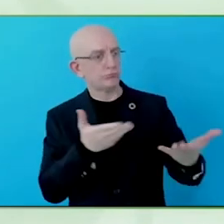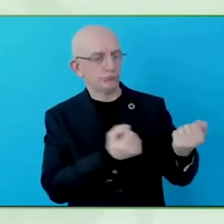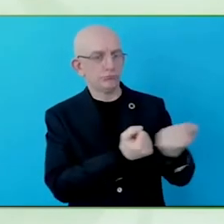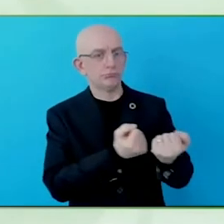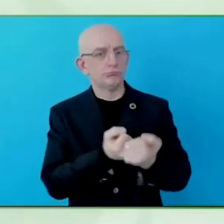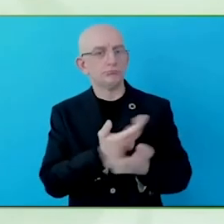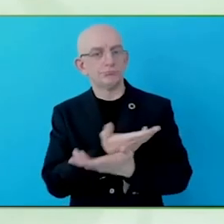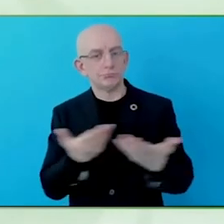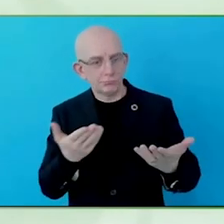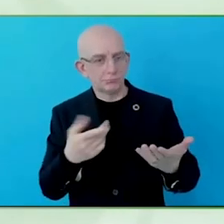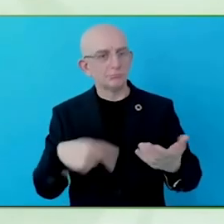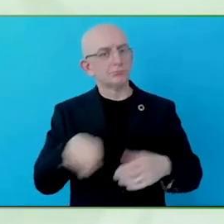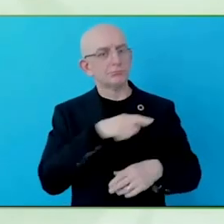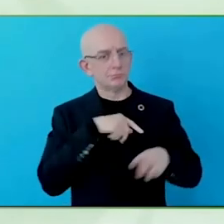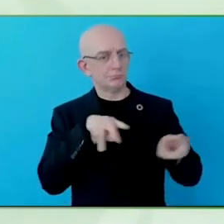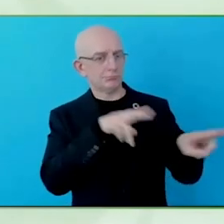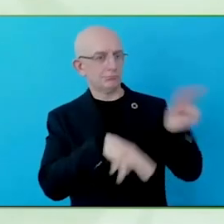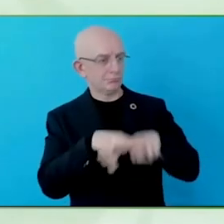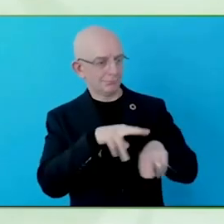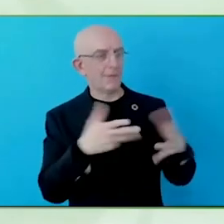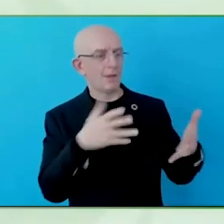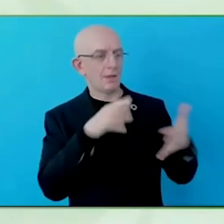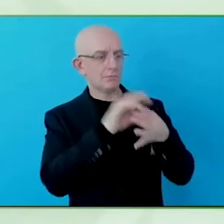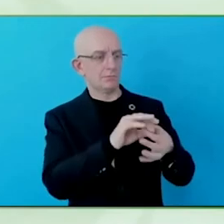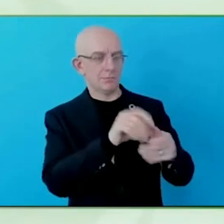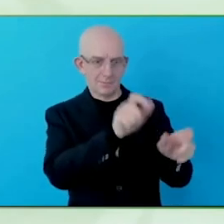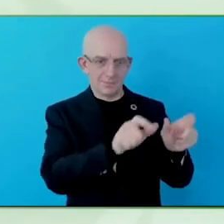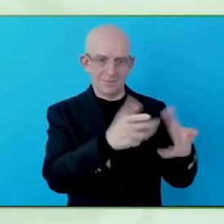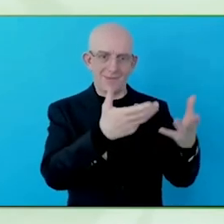How you think it might be helpful for them? Thank you, Susan.